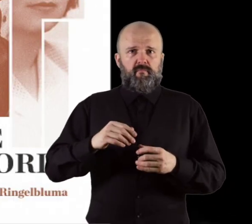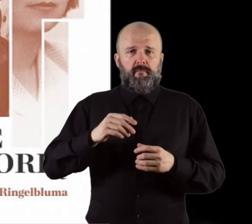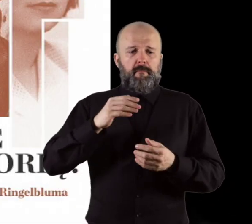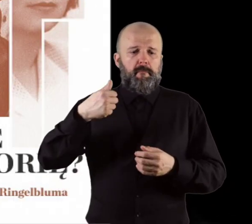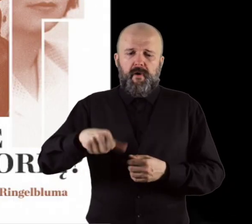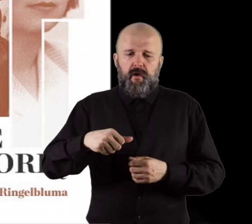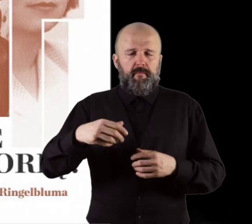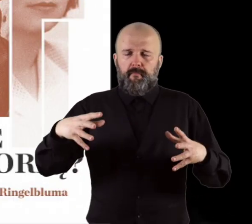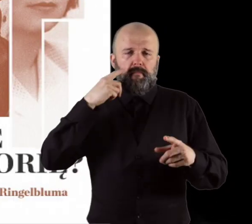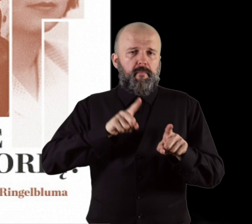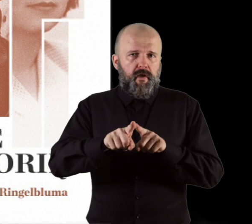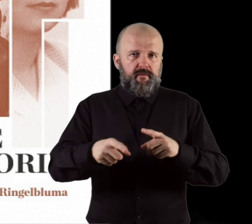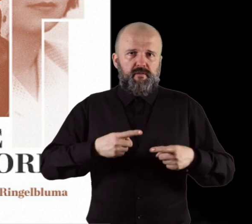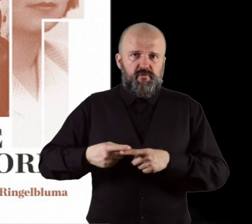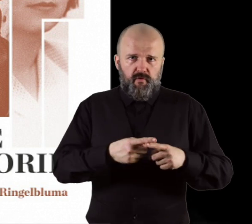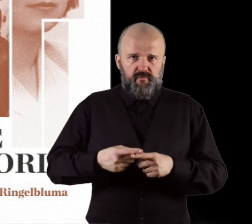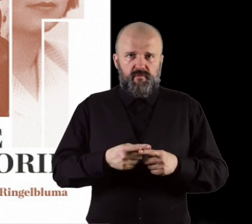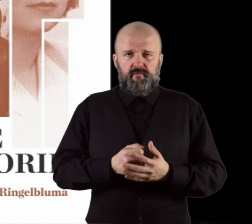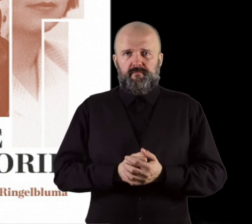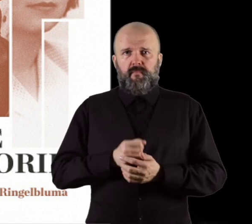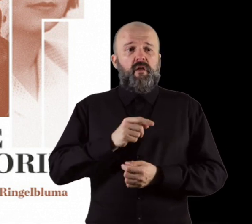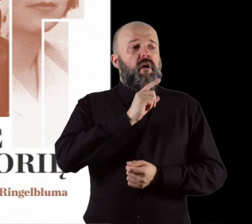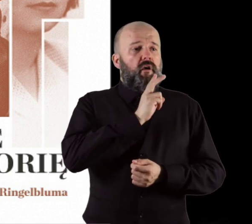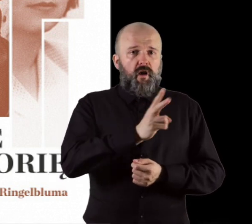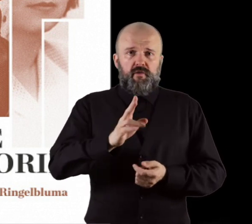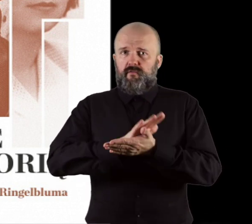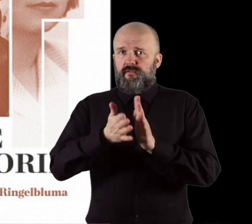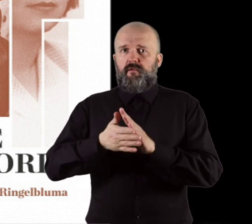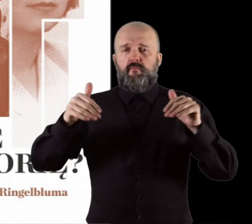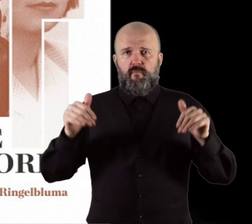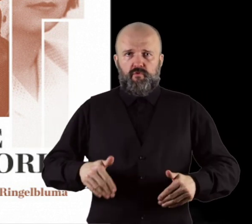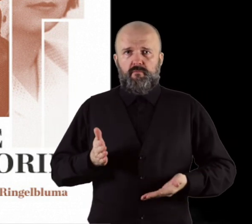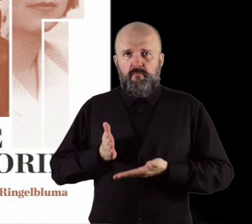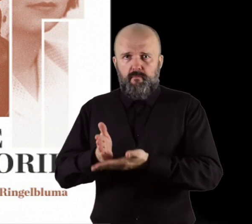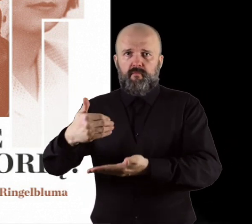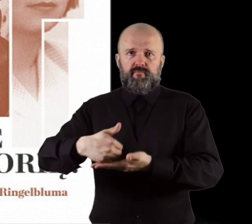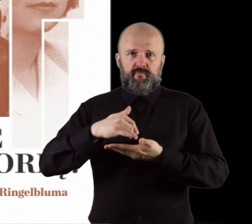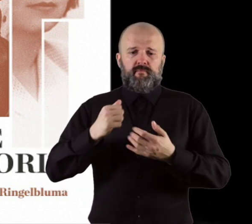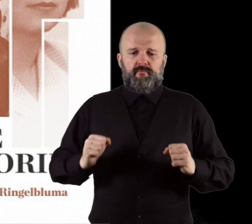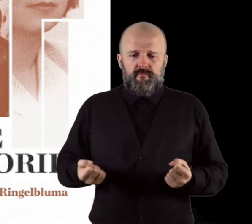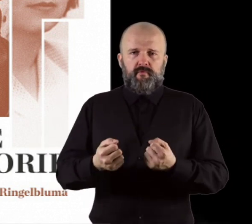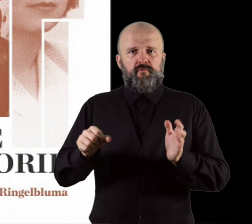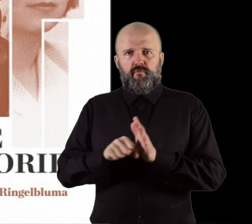but a homogeneous corporation, a fraternal union, in which all help each other and pursue the same goal."